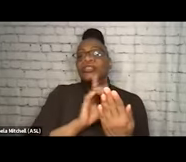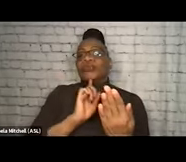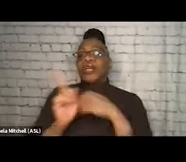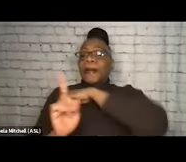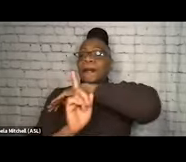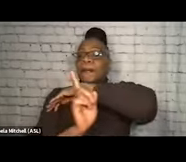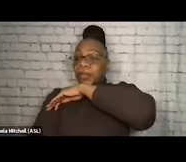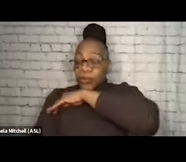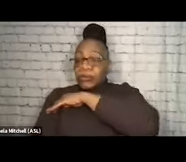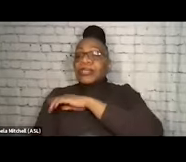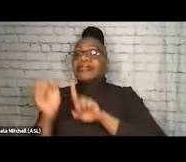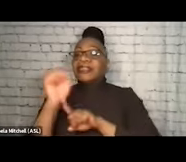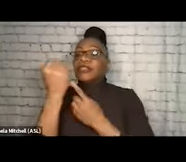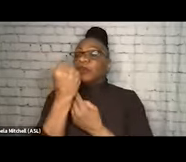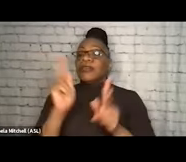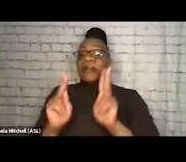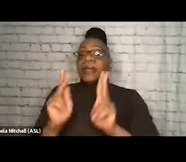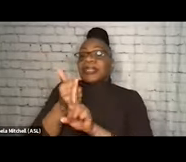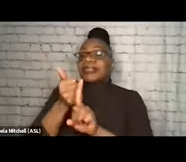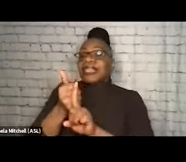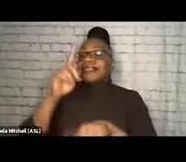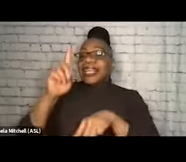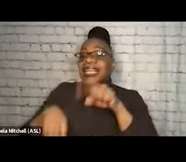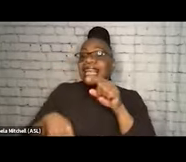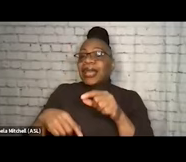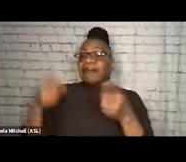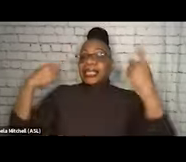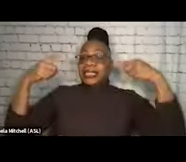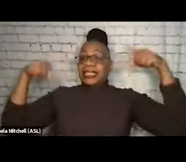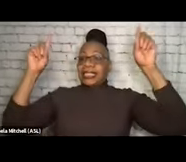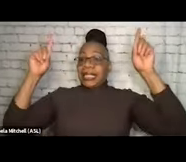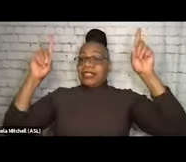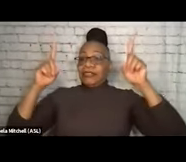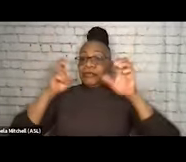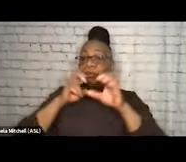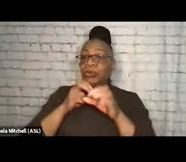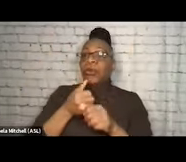to people that can't achieve total abstinence. And that's not what we're here to do. We're here to support people.